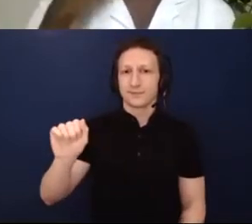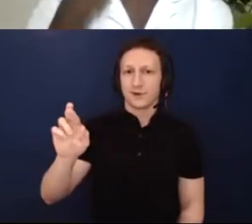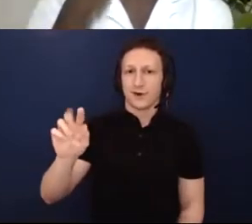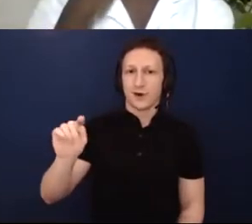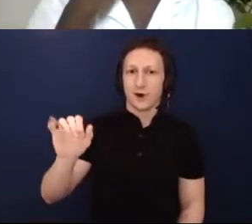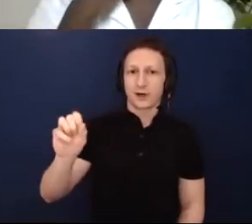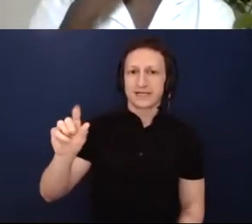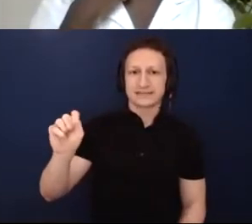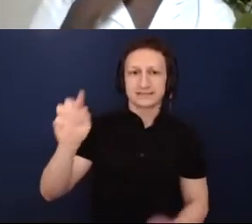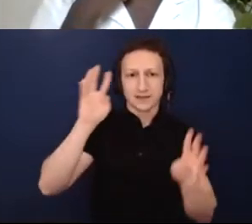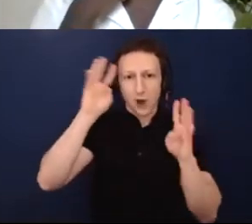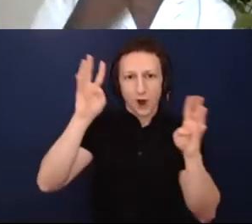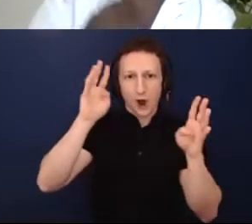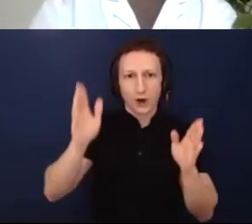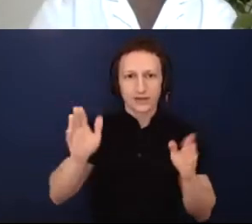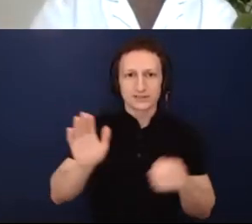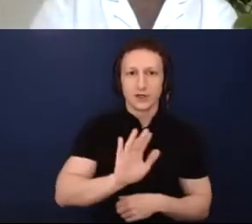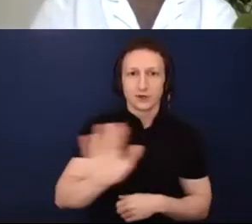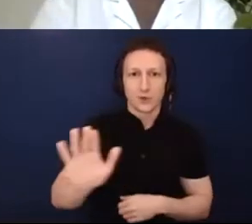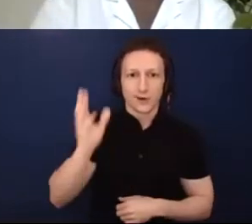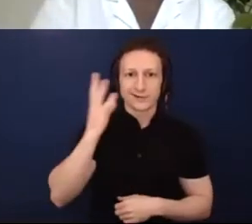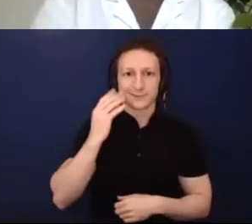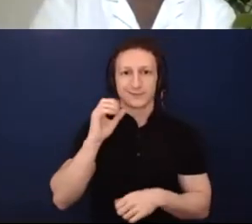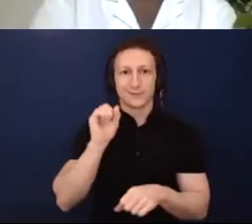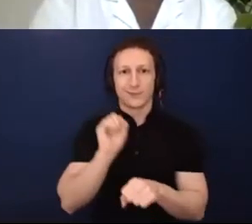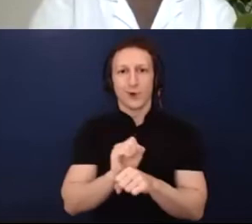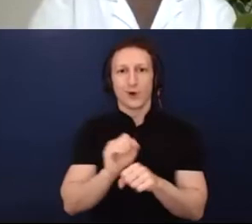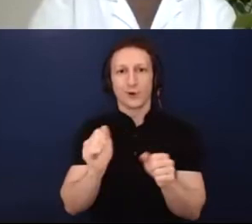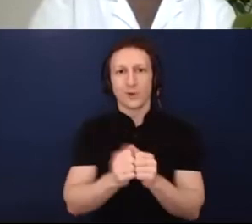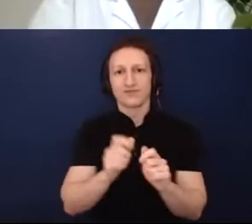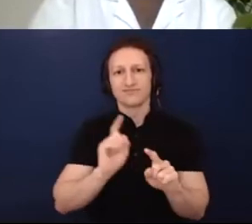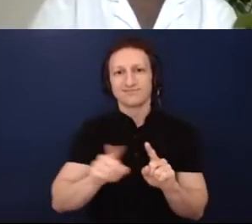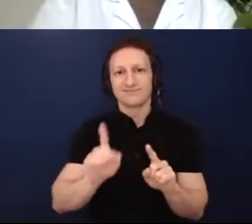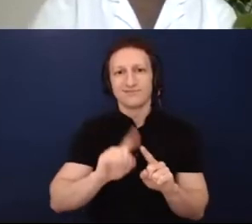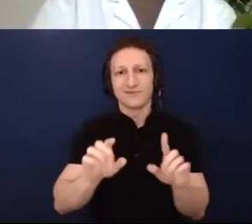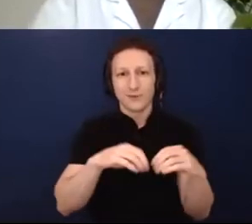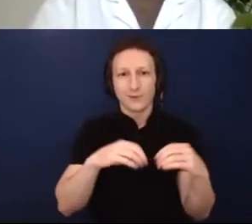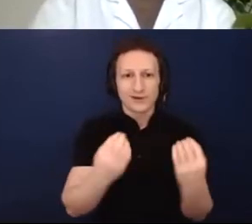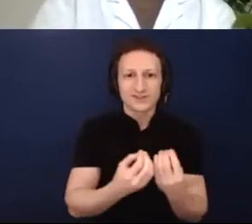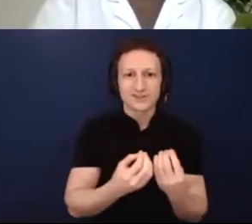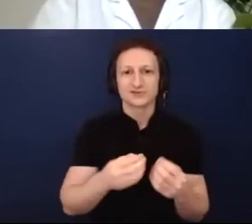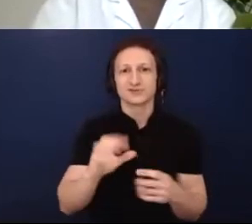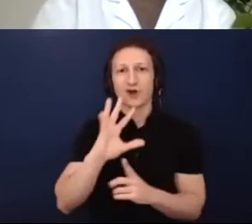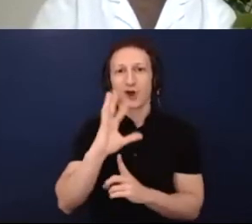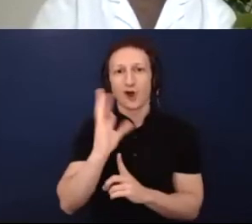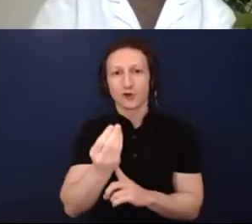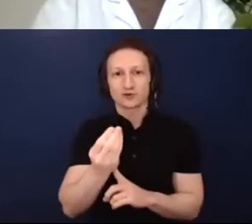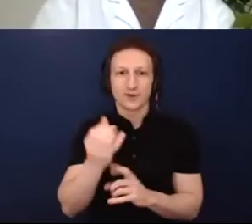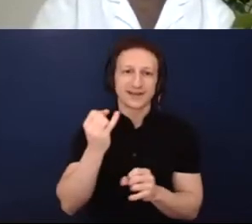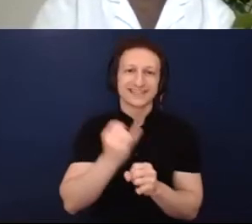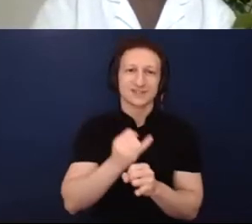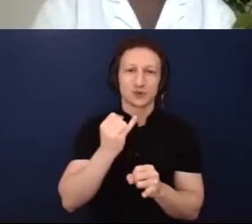institutions. And, Ezra, I think you touched about this a little bit when you were talking about how you hop around from institution to institution.